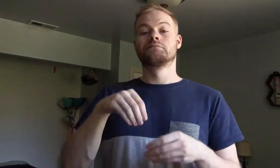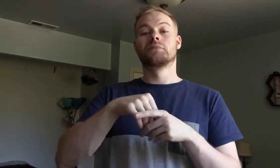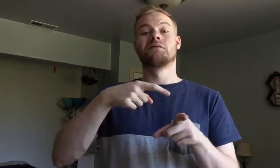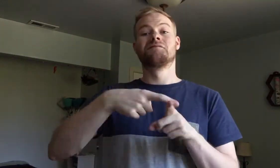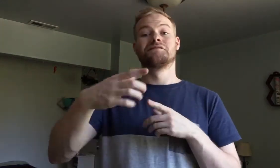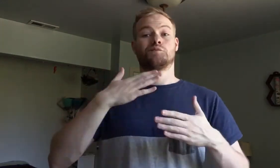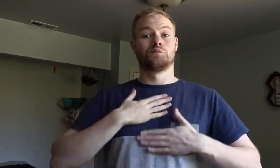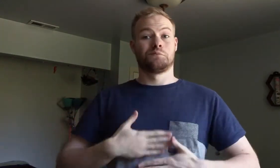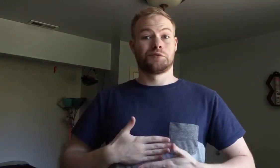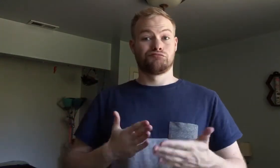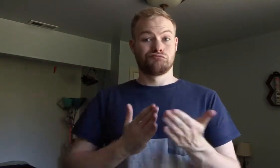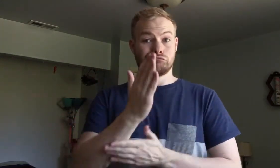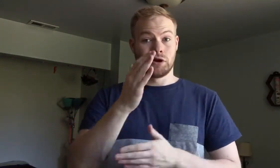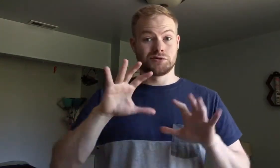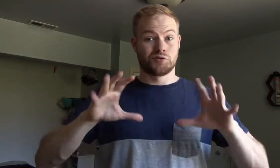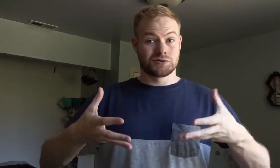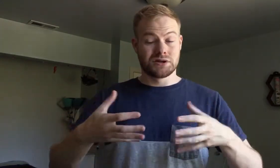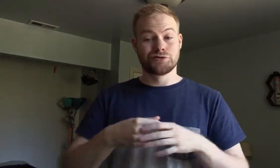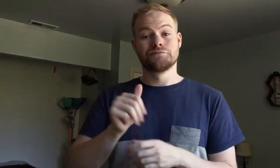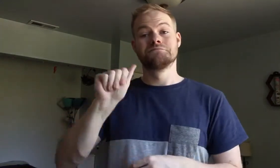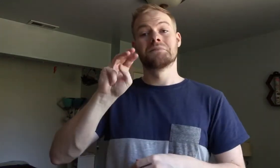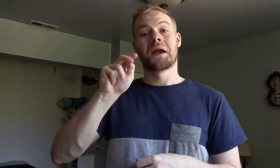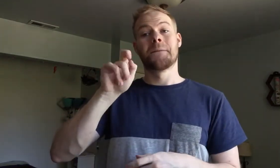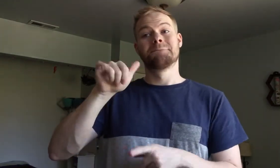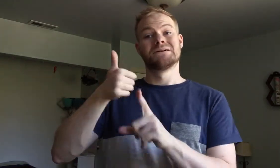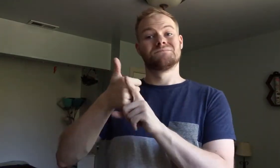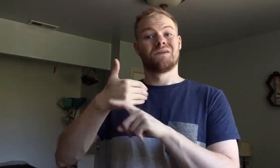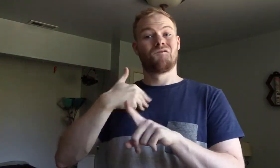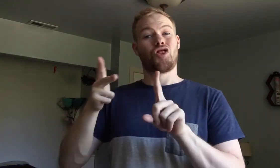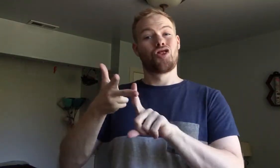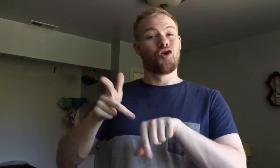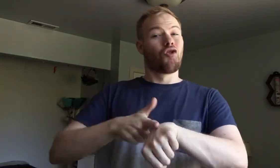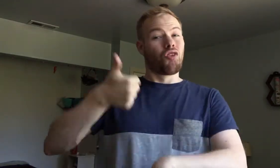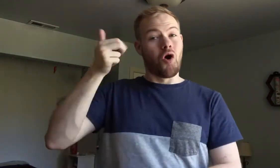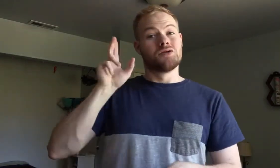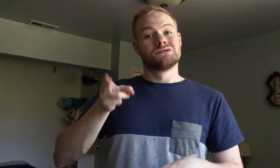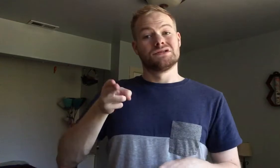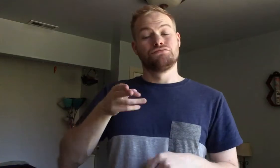In the field of [international] human rights organizations, Amnesty has the third longest history,